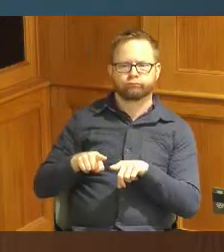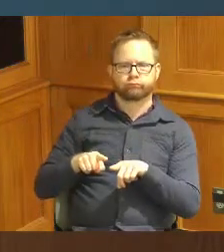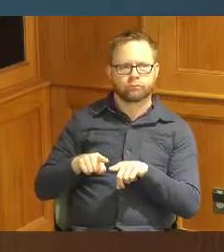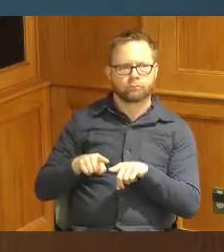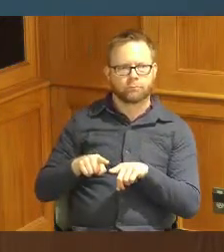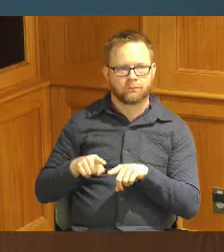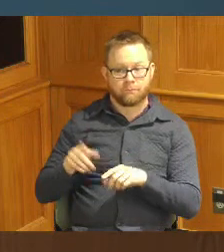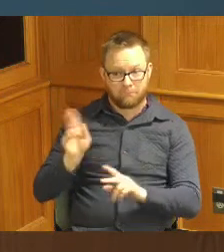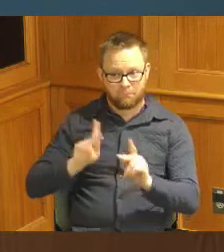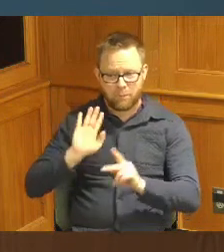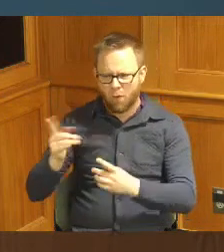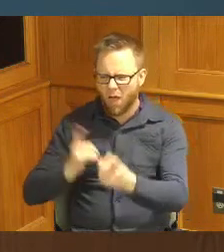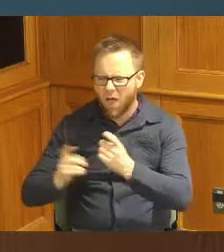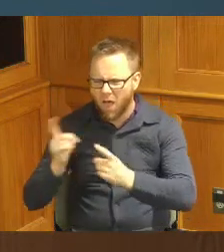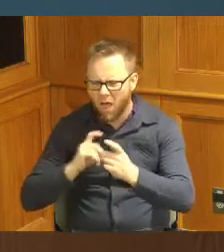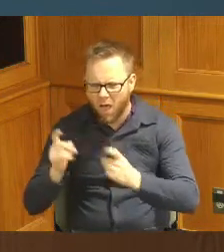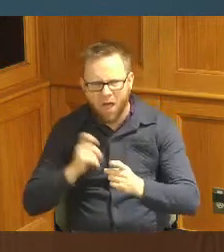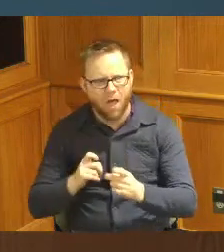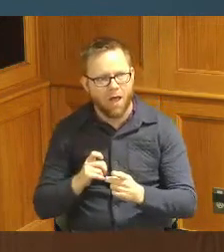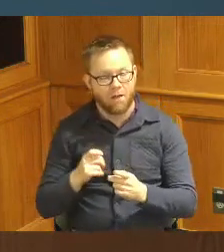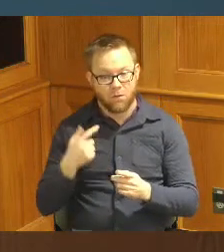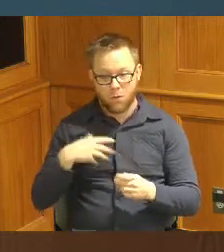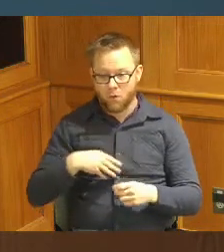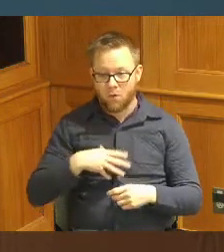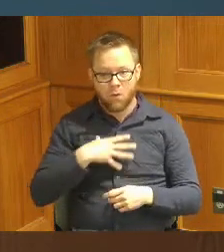going to be asking us when we were all at the White House what did you do with the bunny what